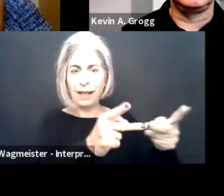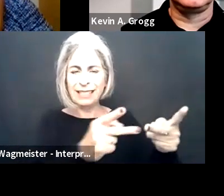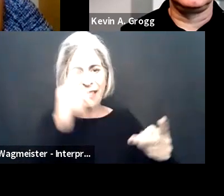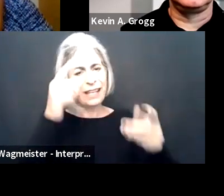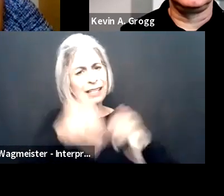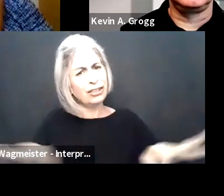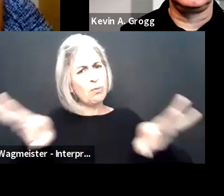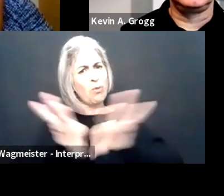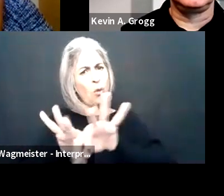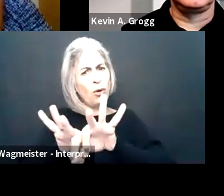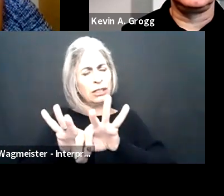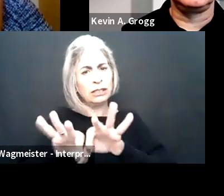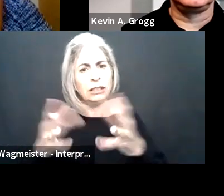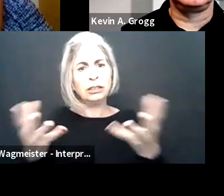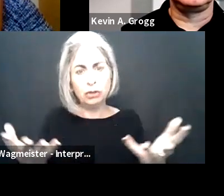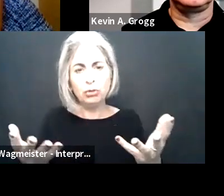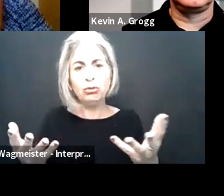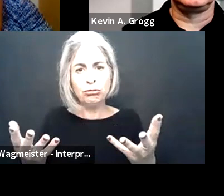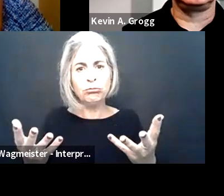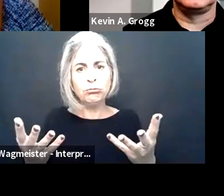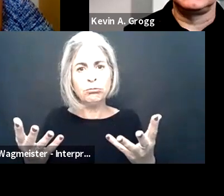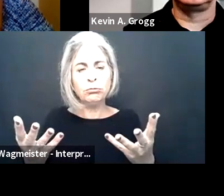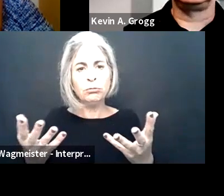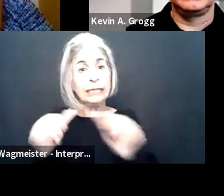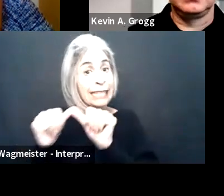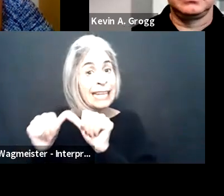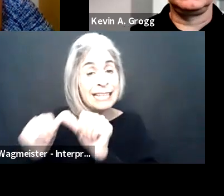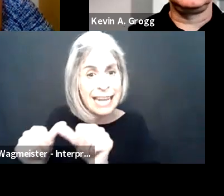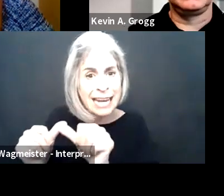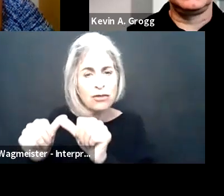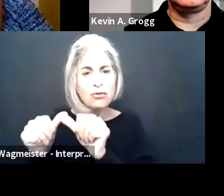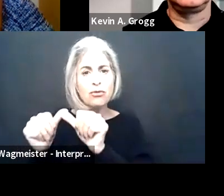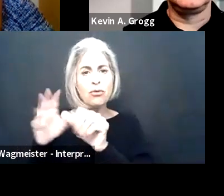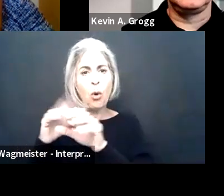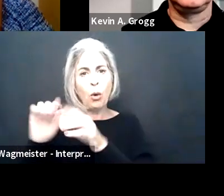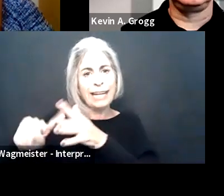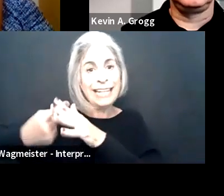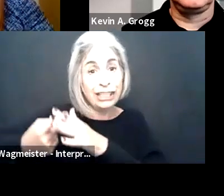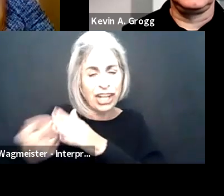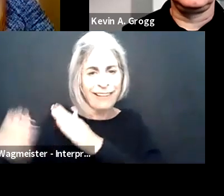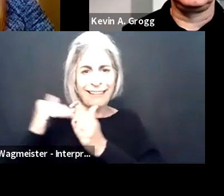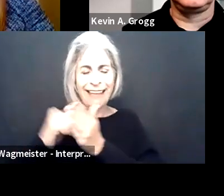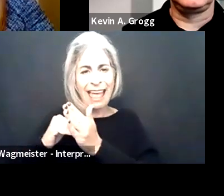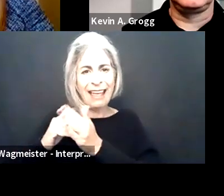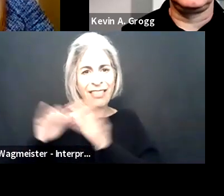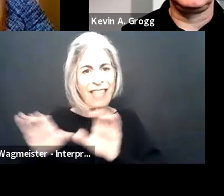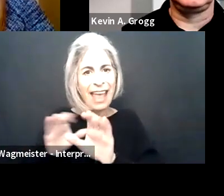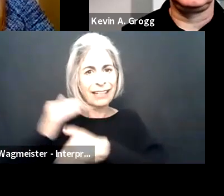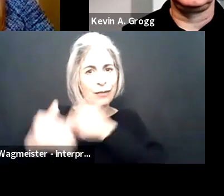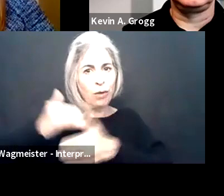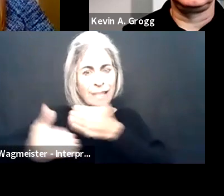in the workplace, I think it's going to be really essential for us to reengage,